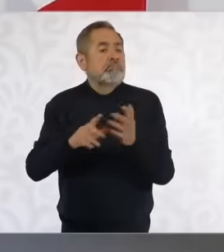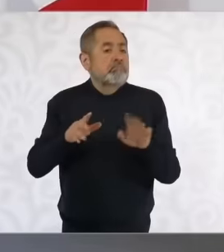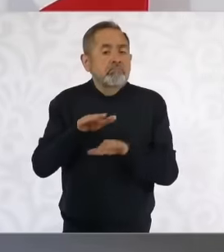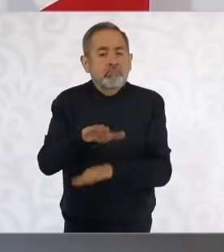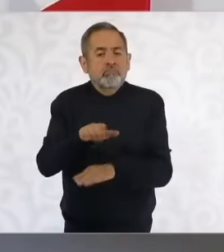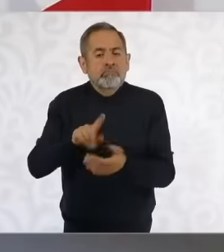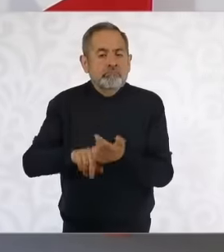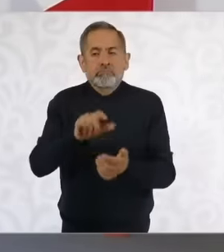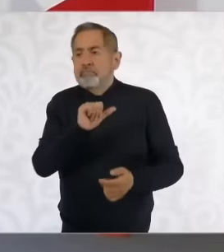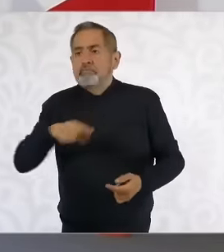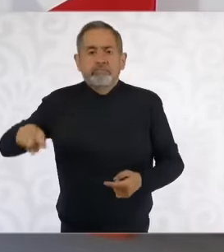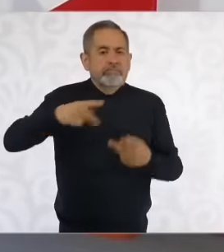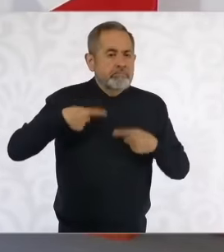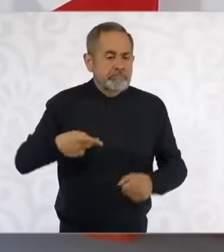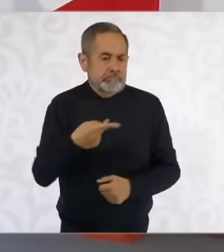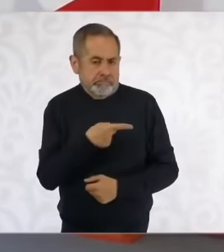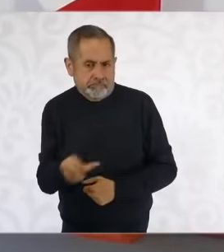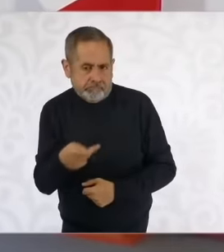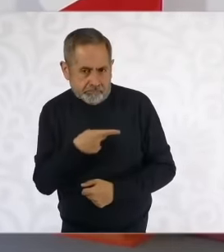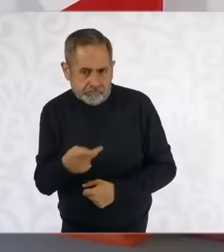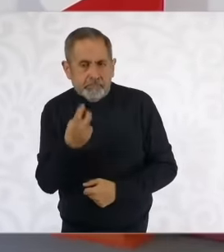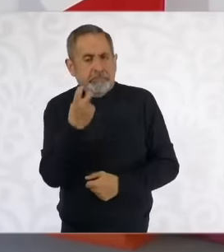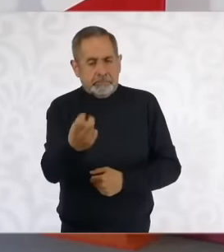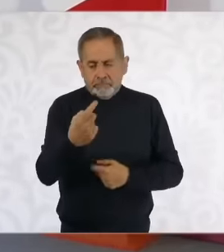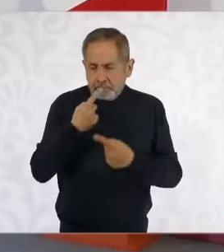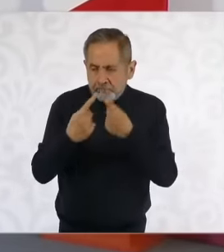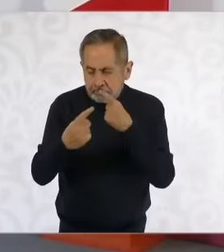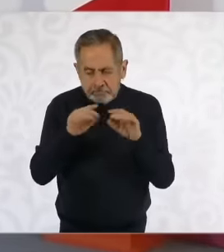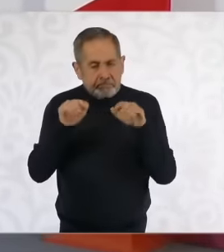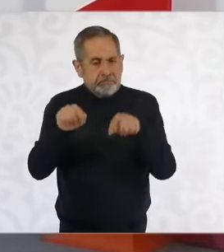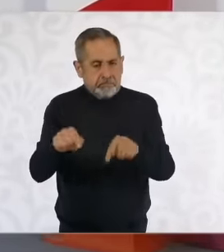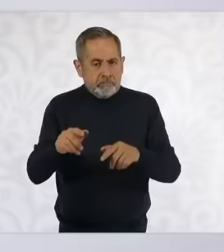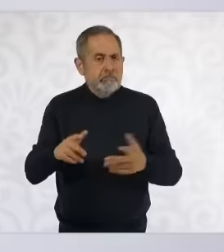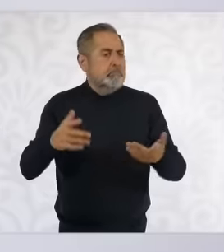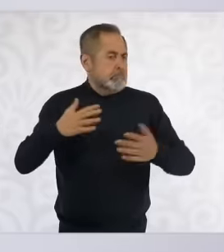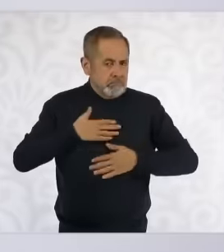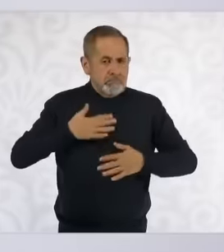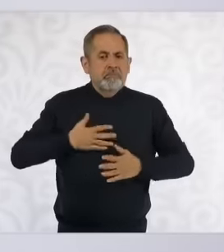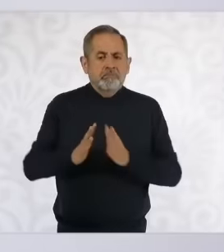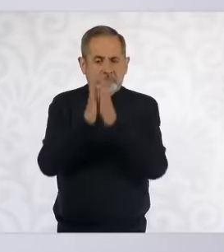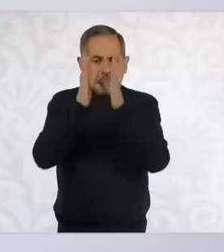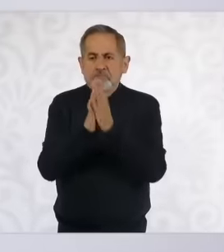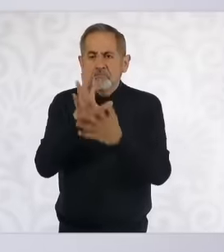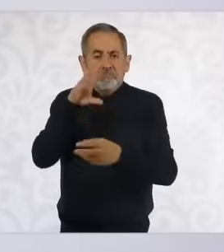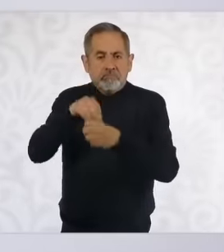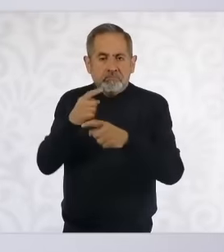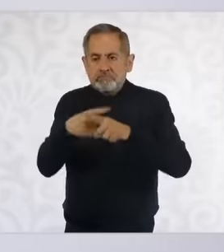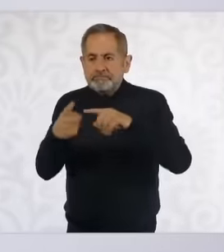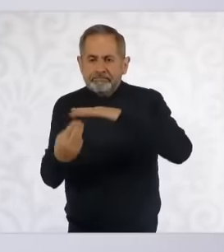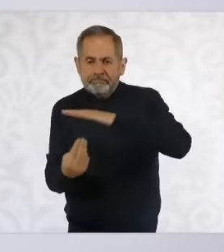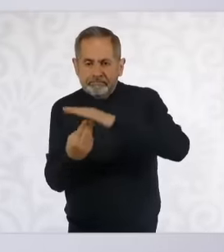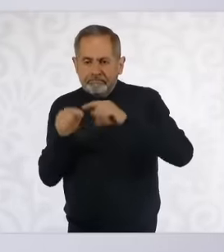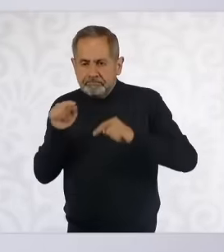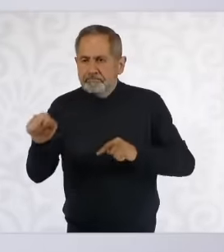so we have the possibility of participating in several tables, if you want, we invite Juan